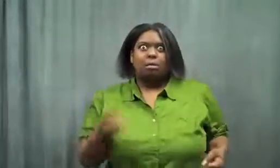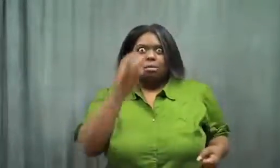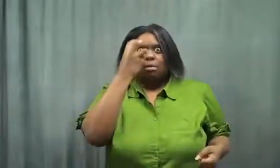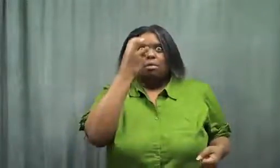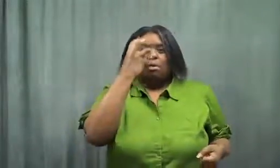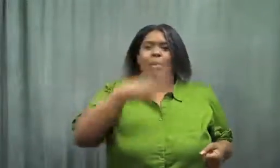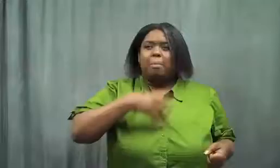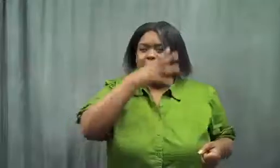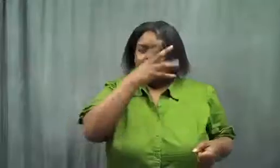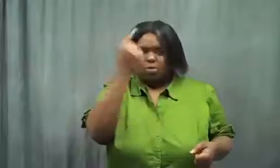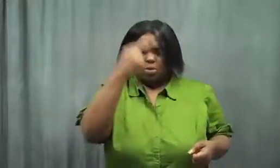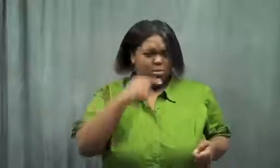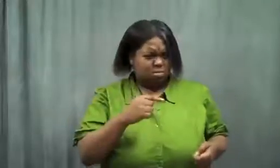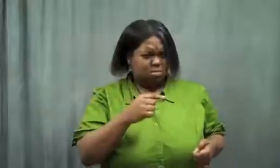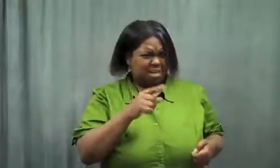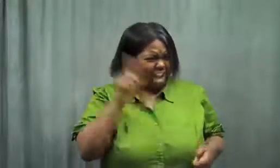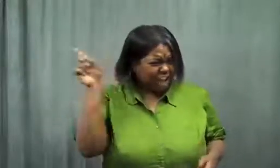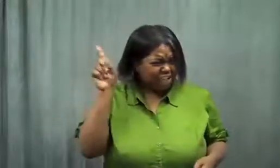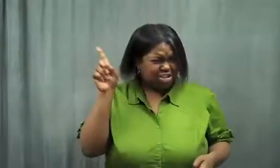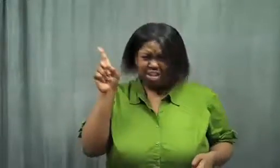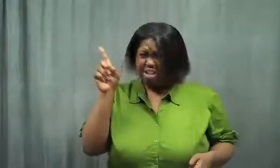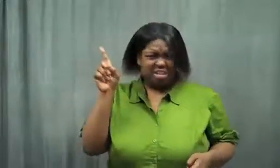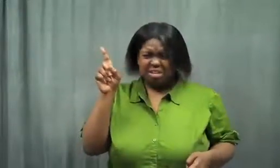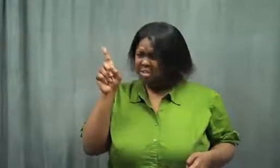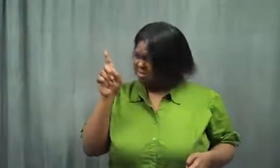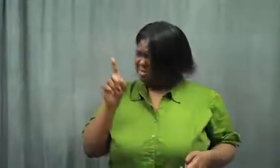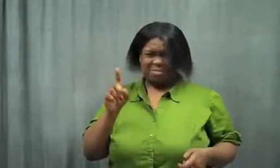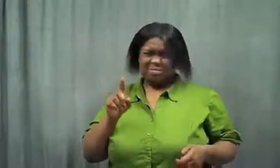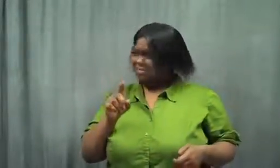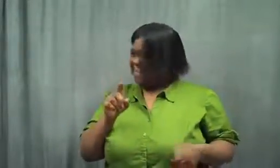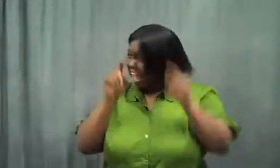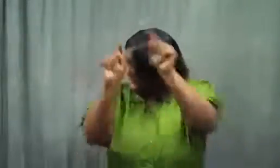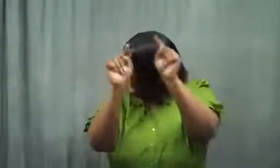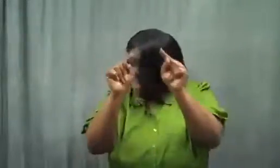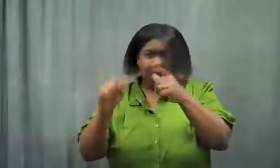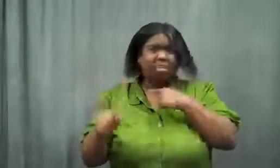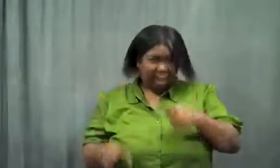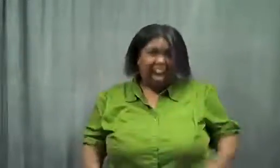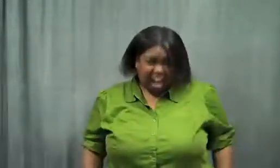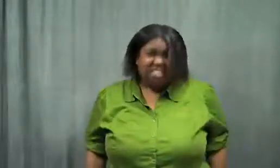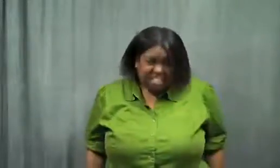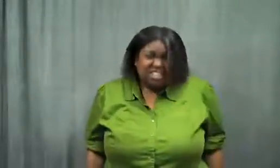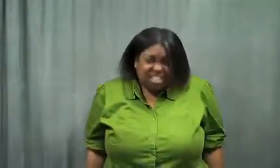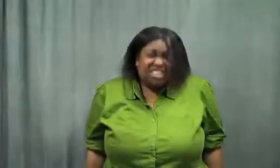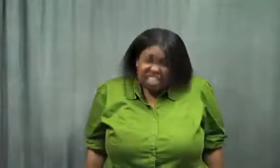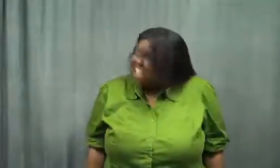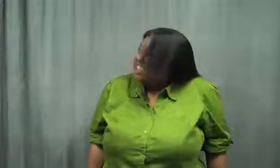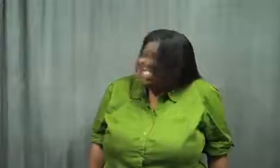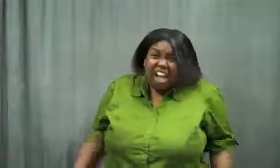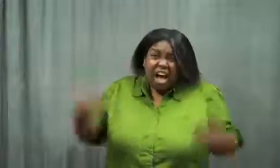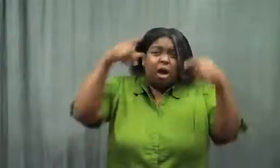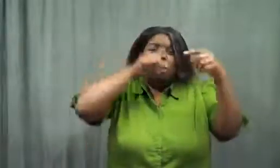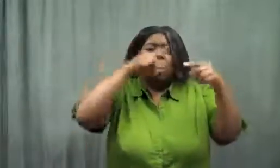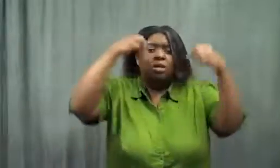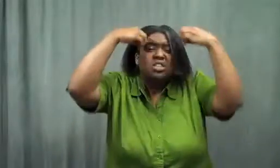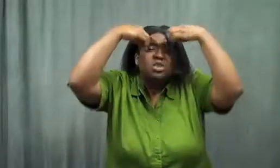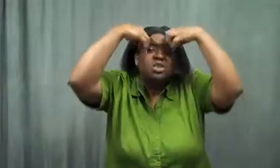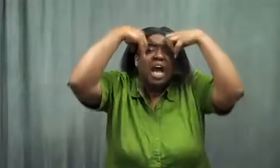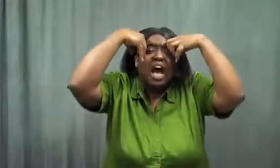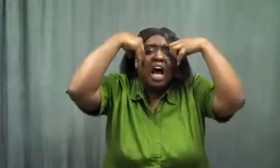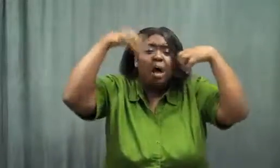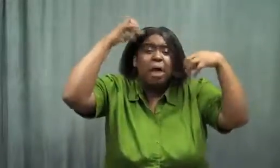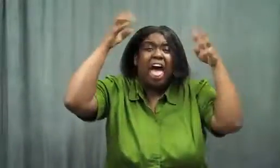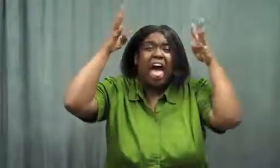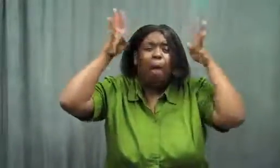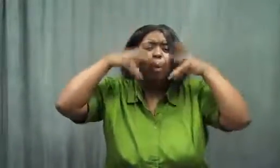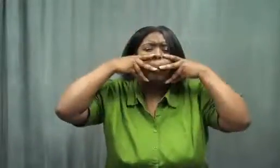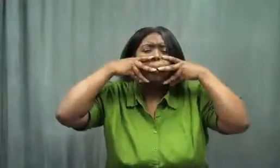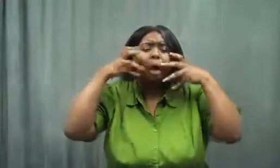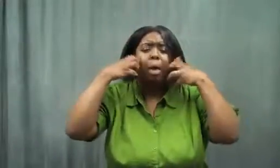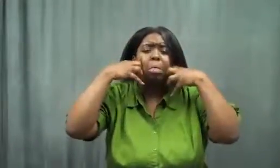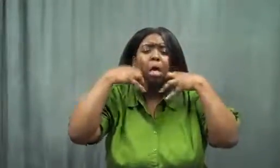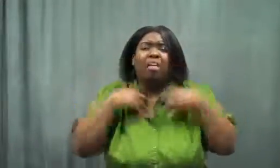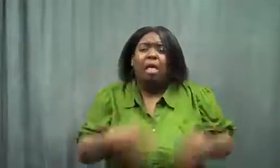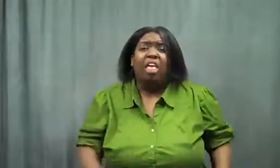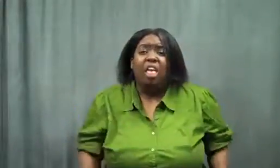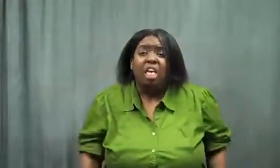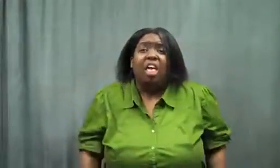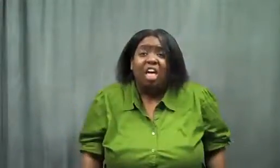My mother said, "Here?" I said yes. I was sweating, my hair stuck to my face.